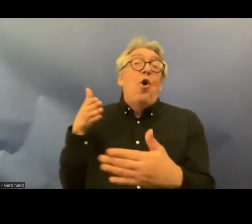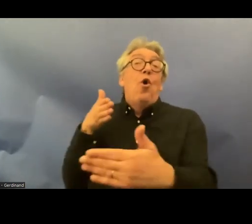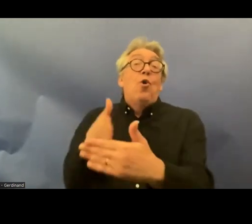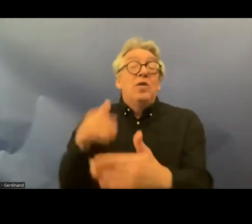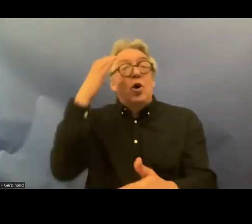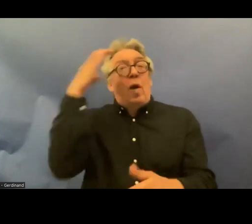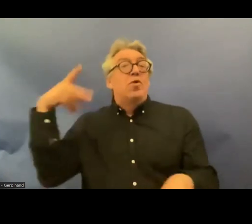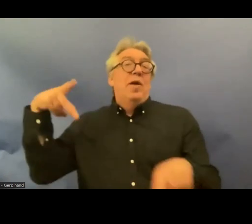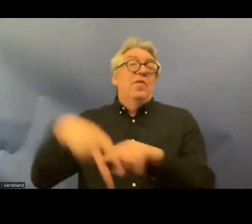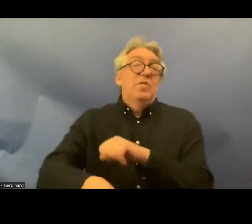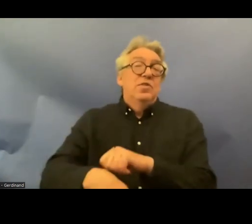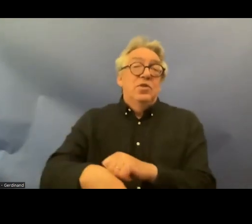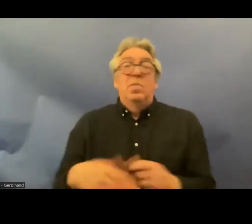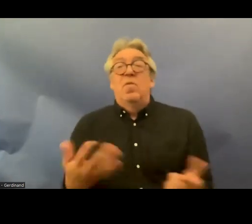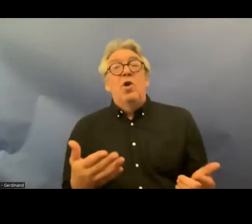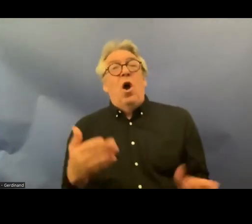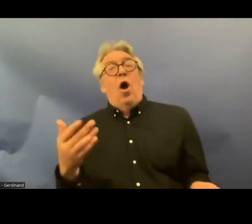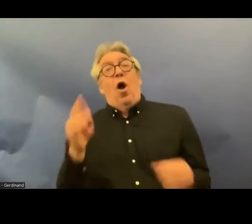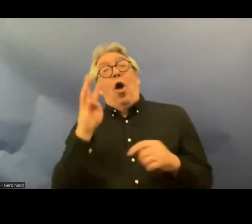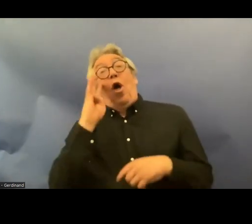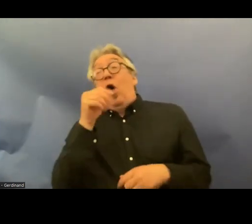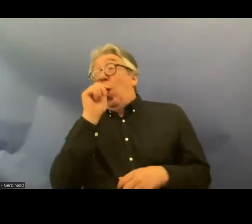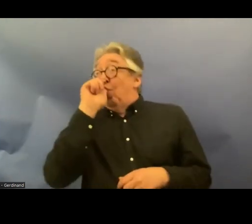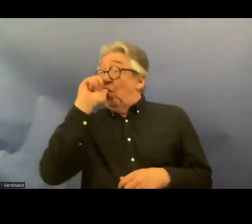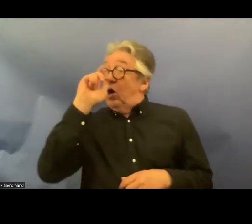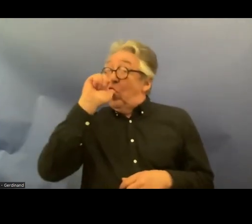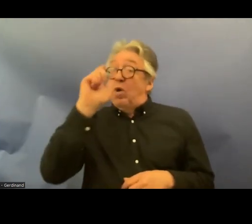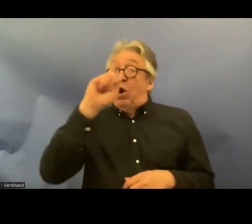prohibition of arbitrary killing under article 10 or the prohibition of torture